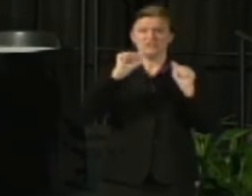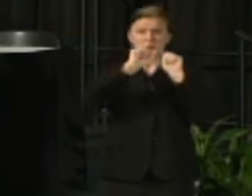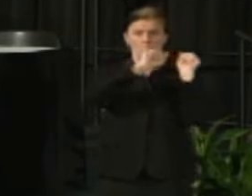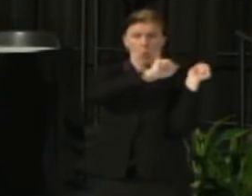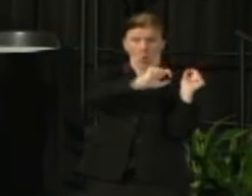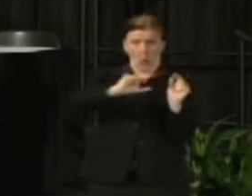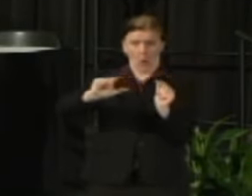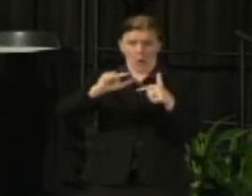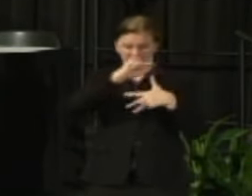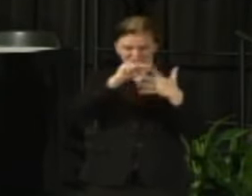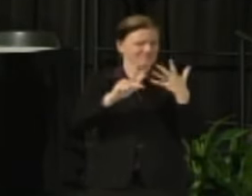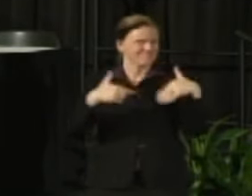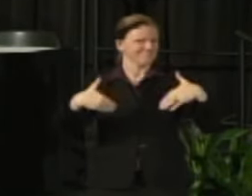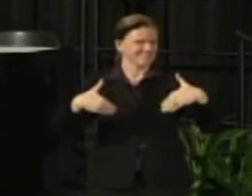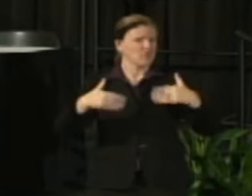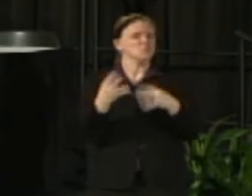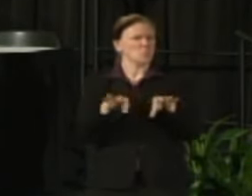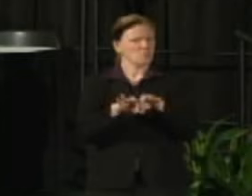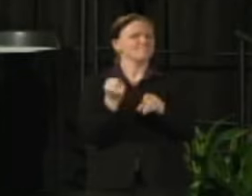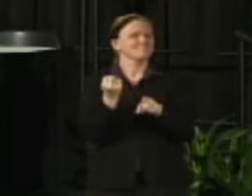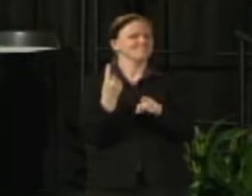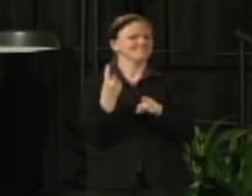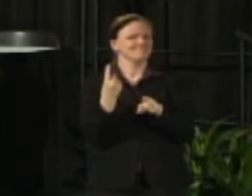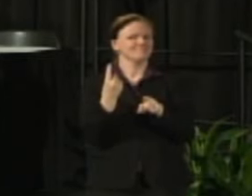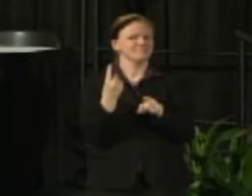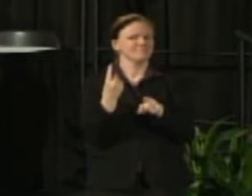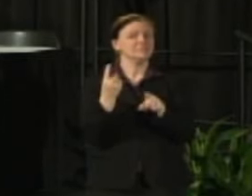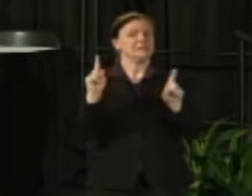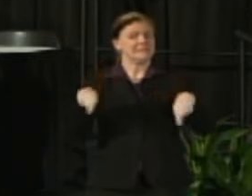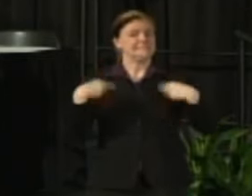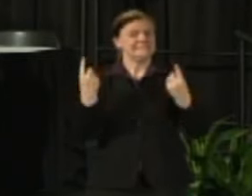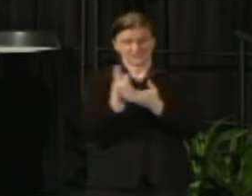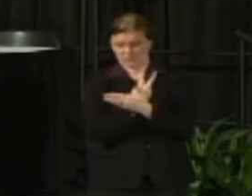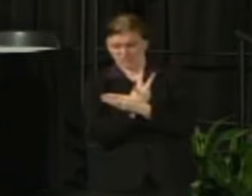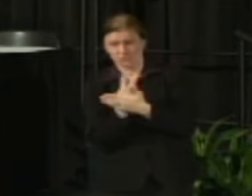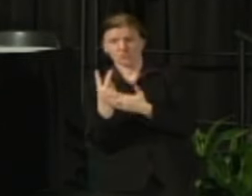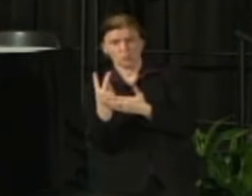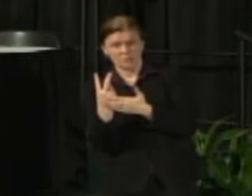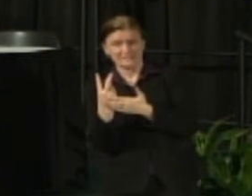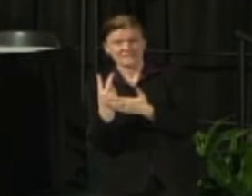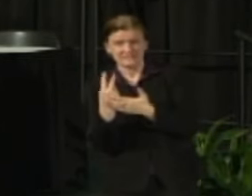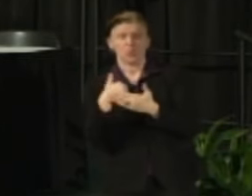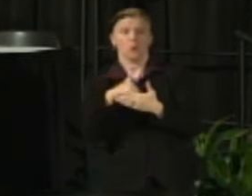and I think it's important for everyone to understand that in the last two weeks we have done a tremendous amount of work.